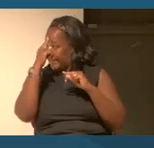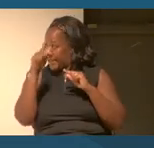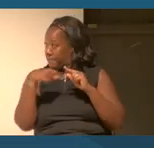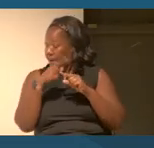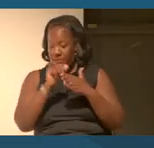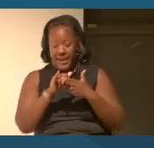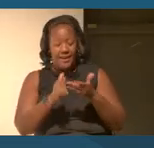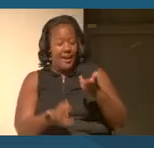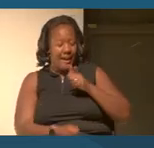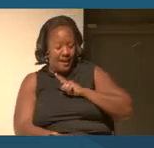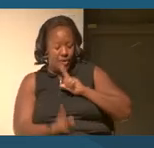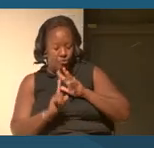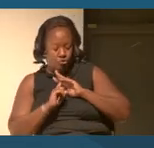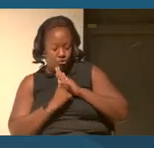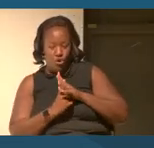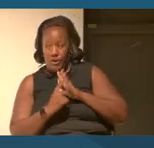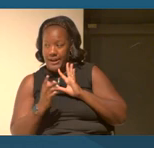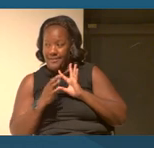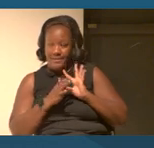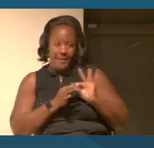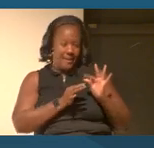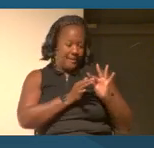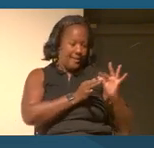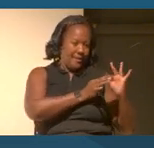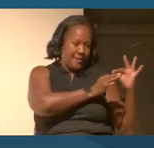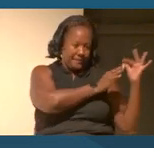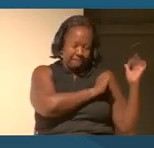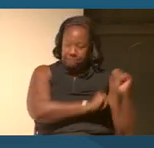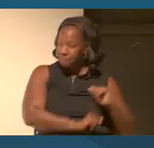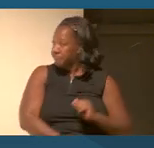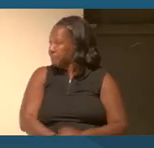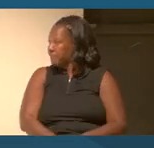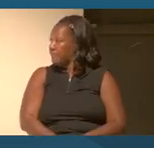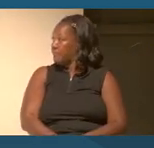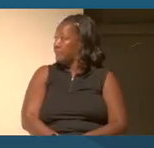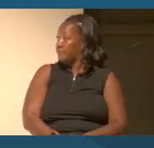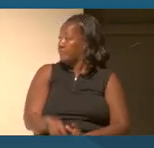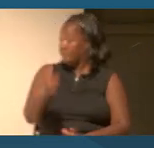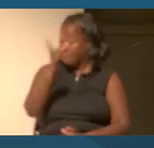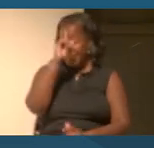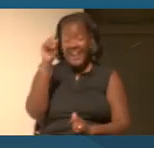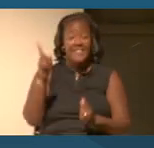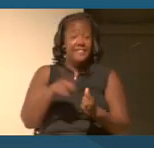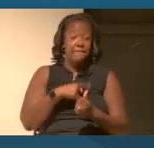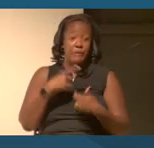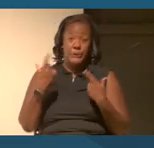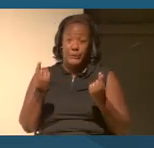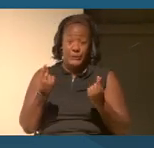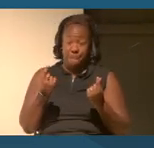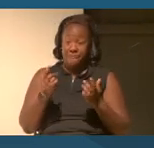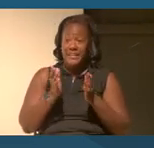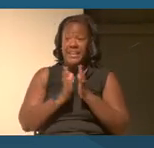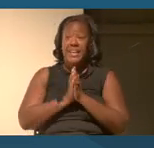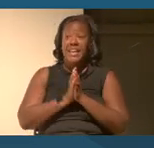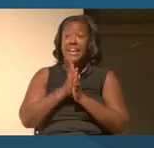And then I'd love for each of you to kind of add on. So I think the first thing about doing this work is that you have to know where you are